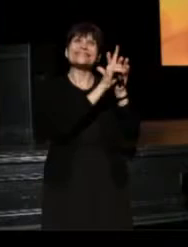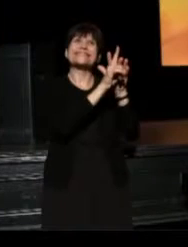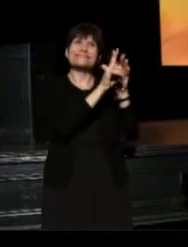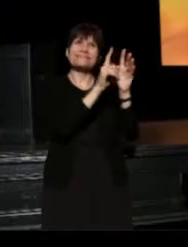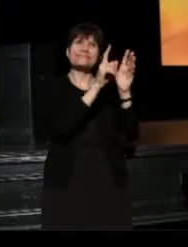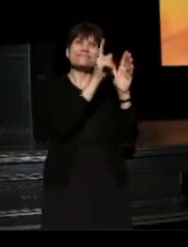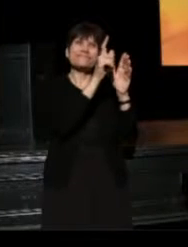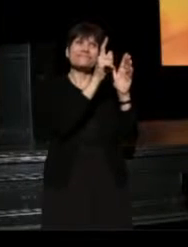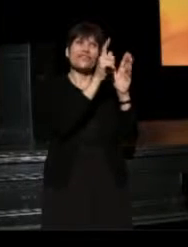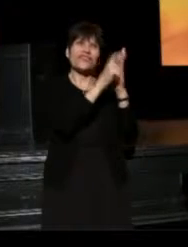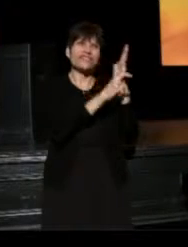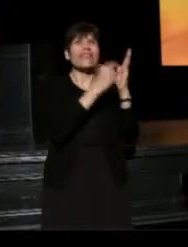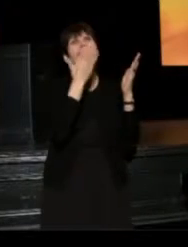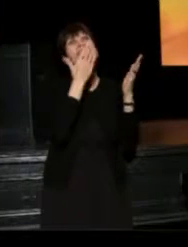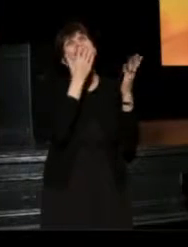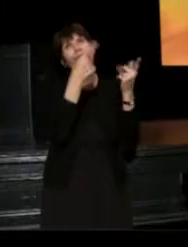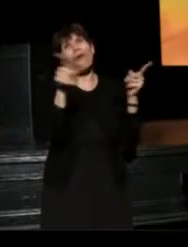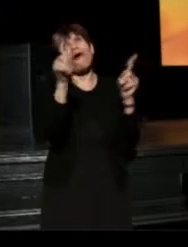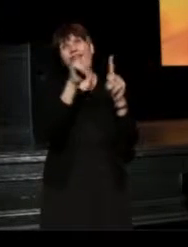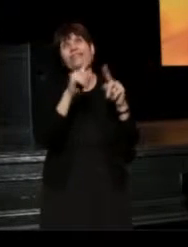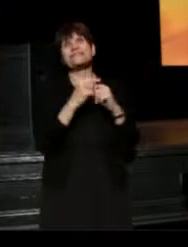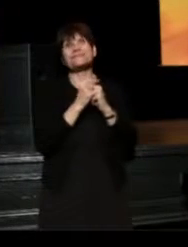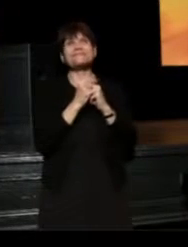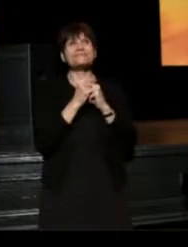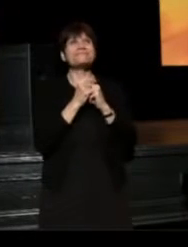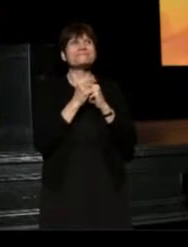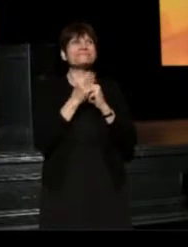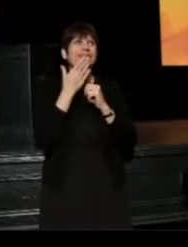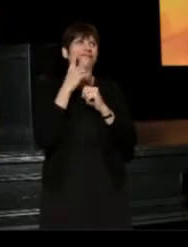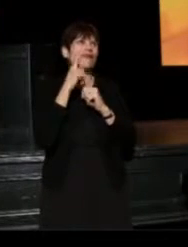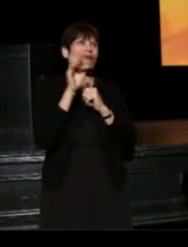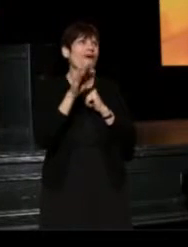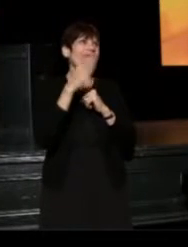and so, thank you all for that ovation.